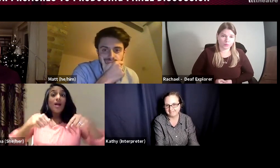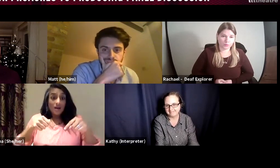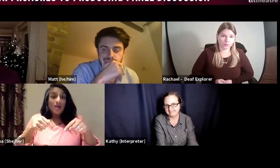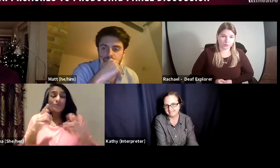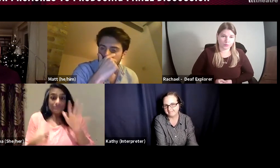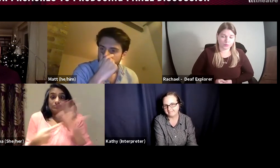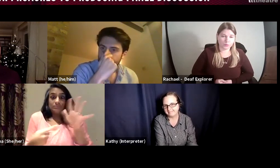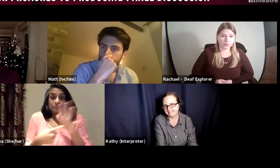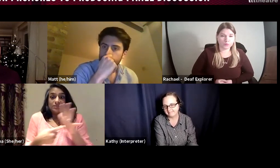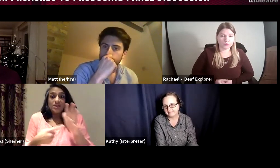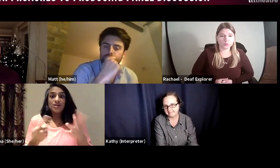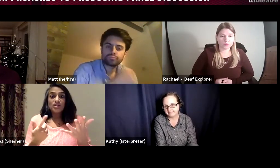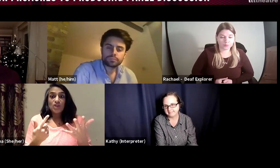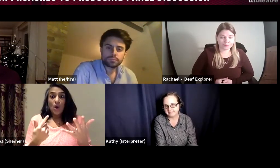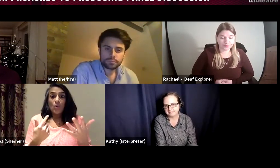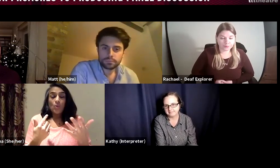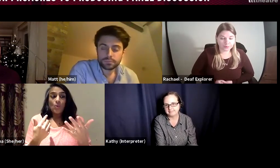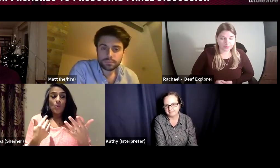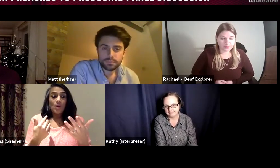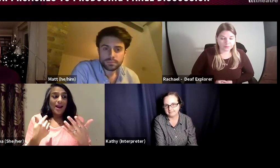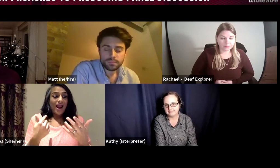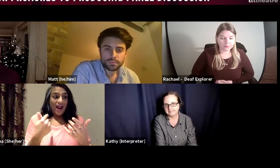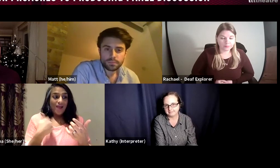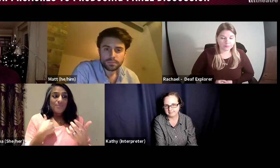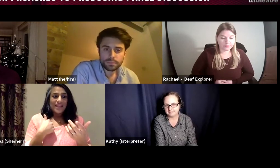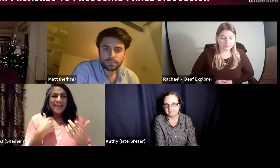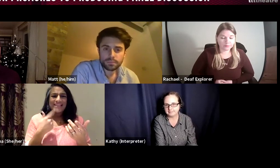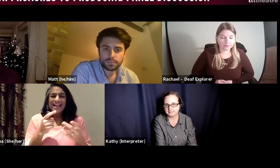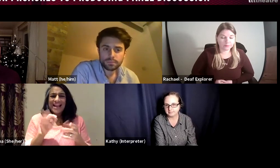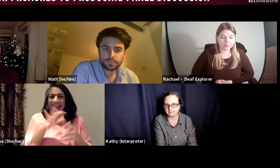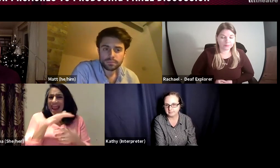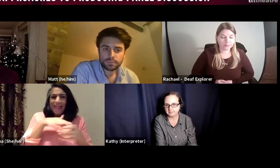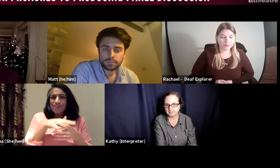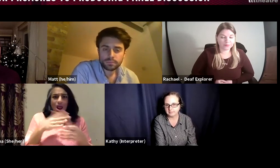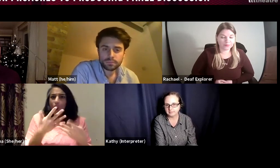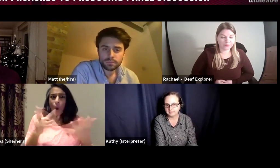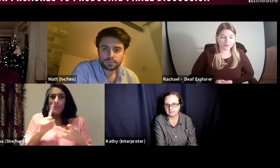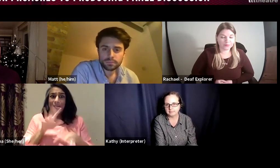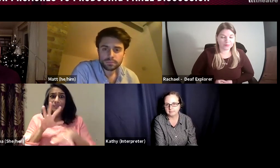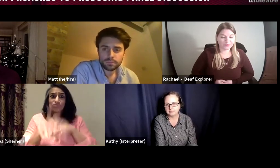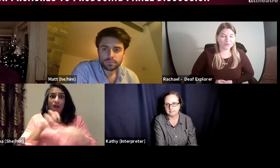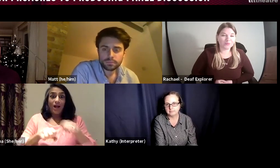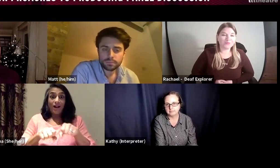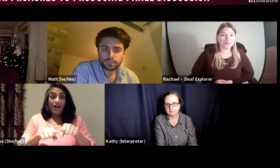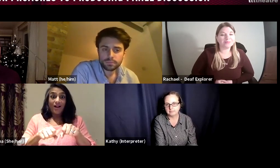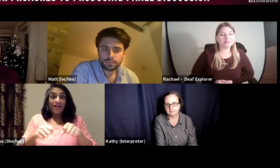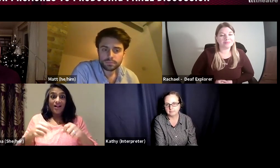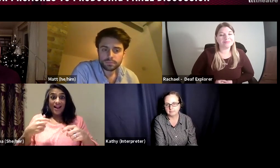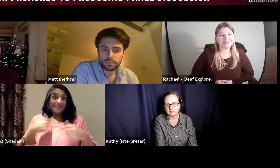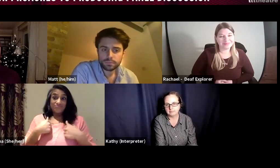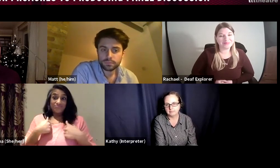make sure that that was full, that was really important to us. And it's an area that a lot